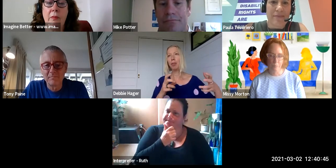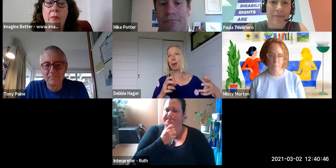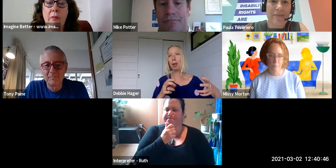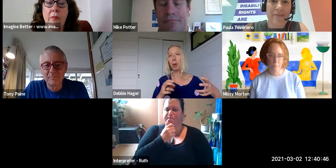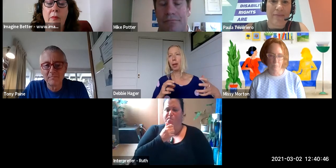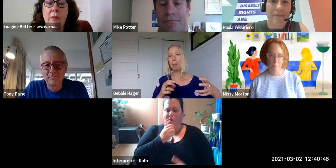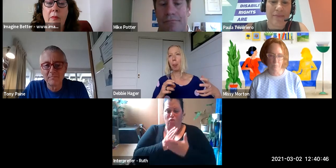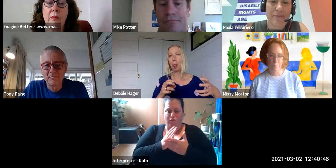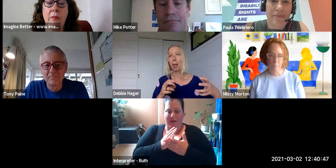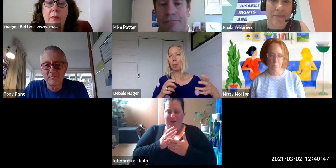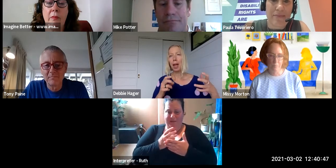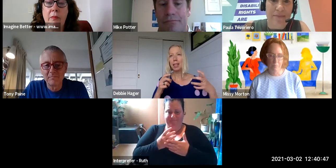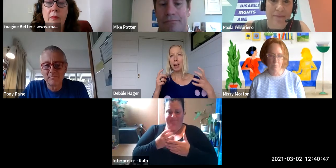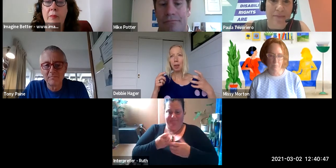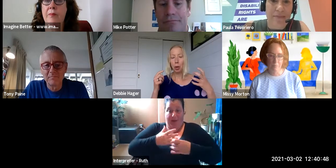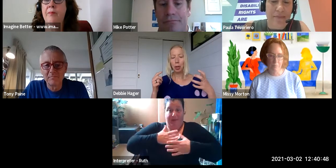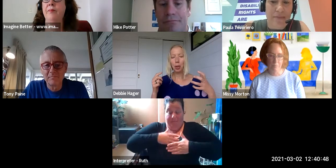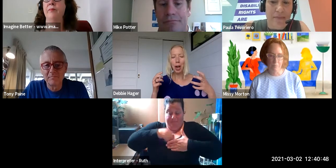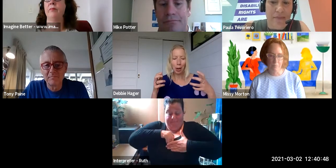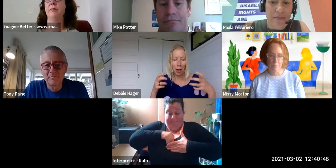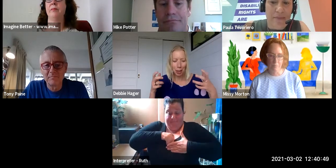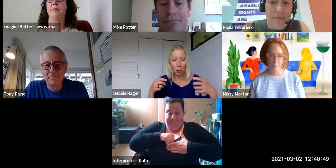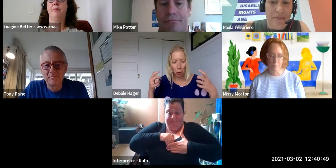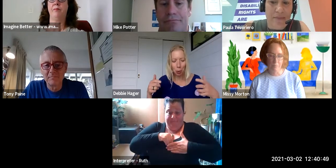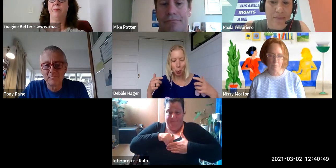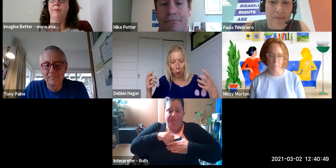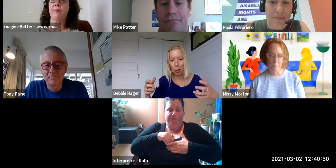there is that internal sort of piece to work on.